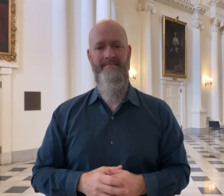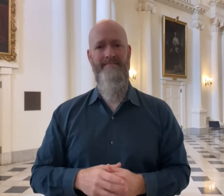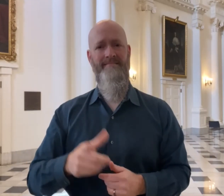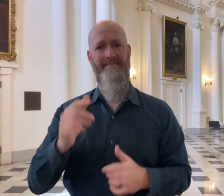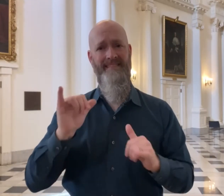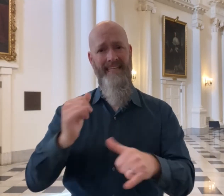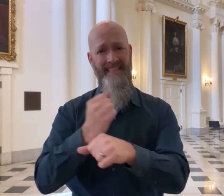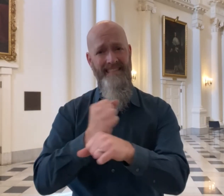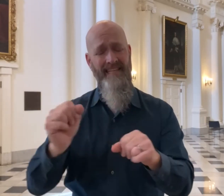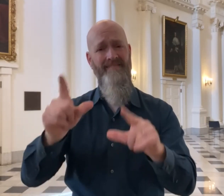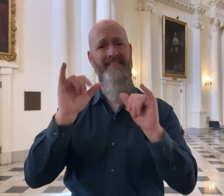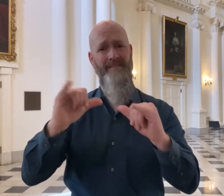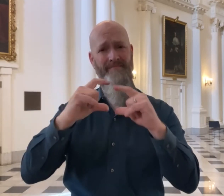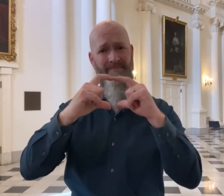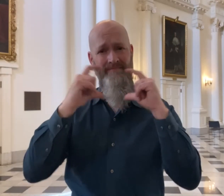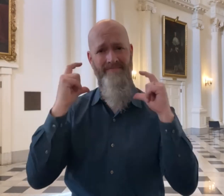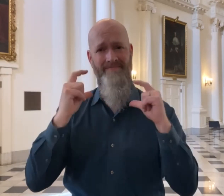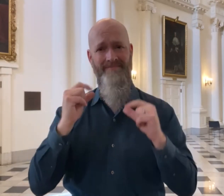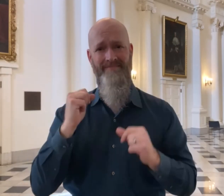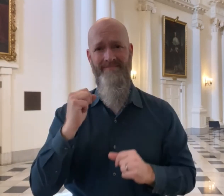Always remain safe, wear mask, and take care.